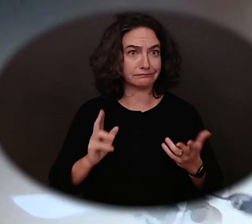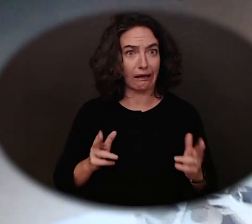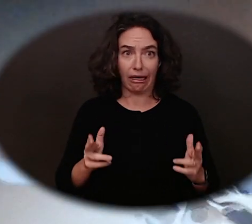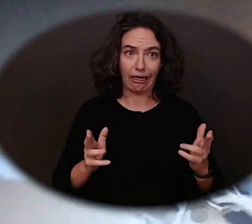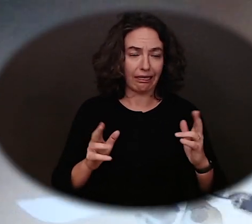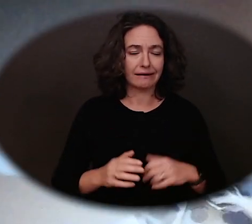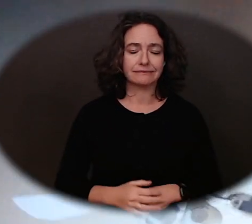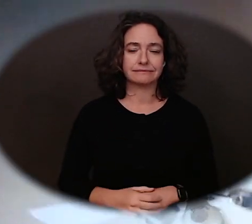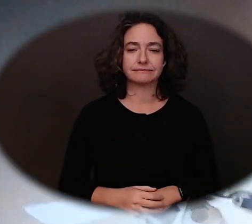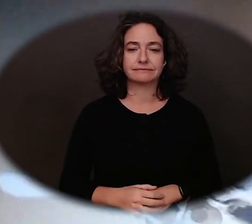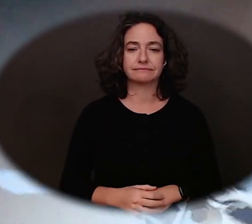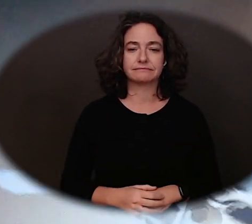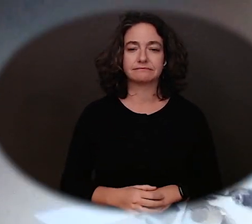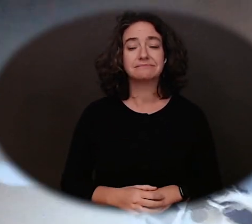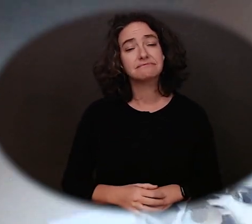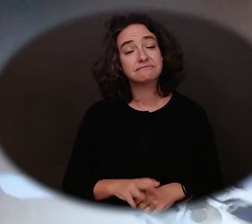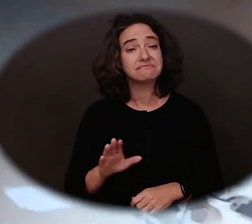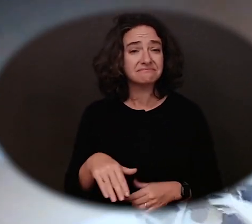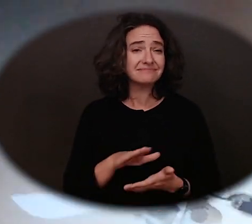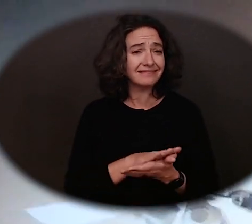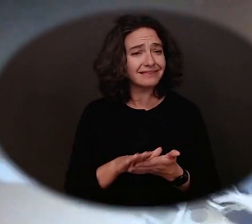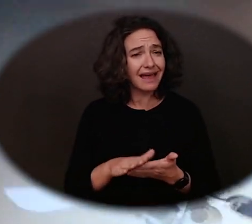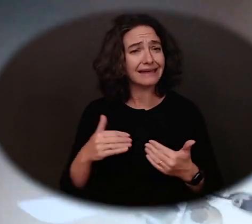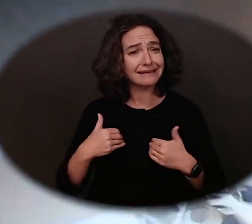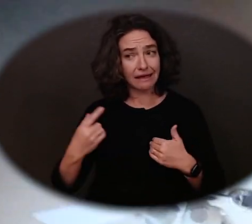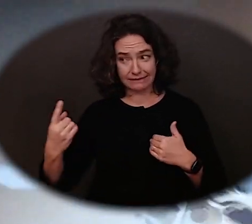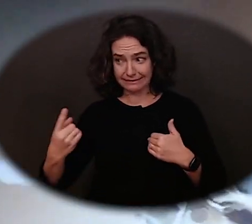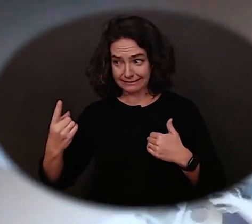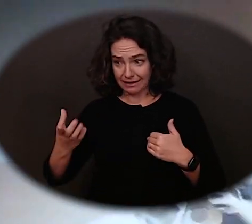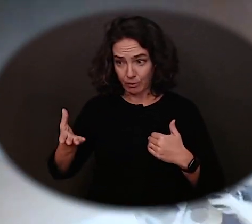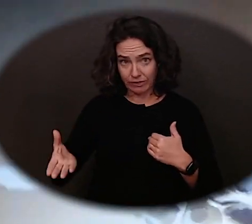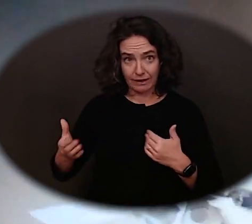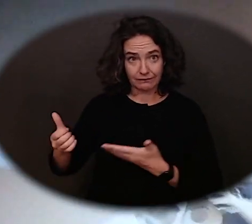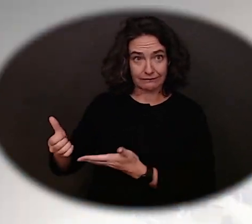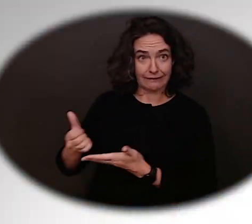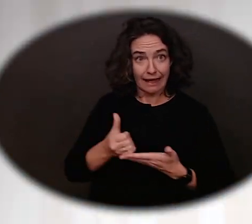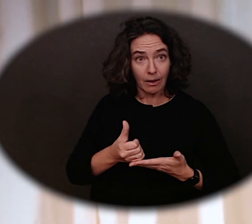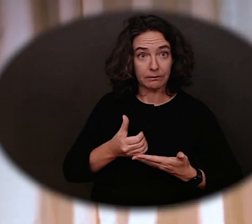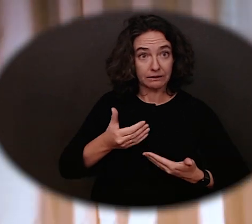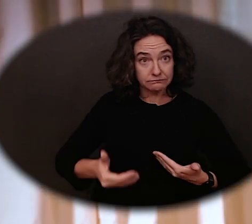It's nice having someone there to help me out along the way.